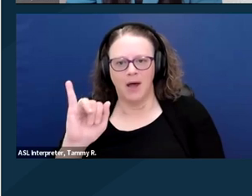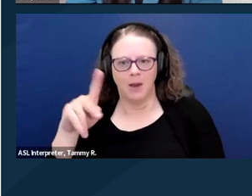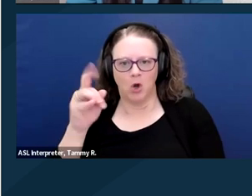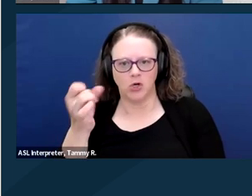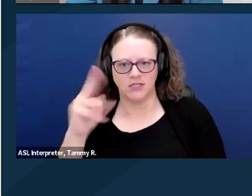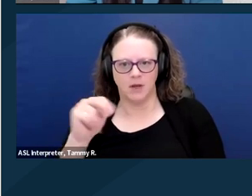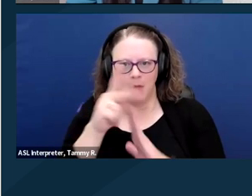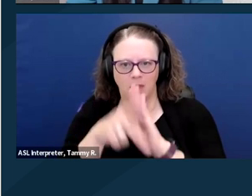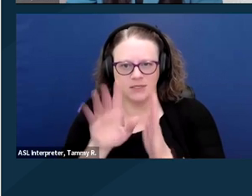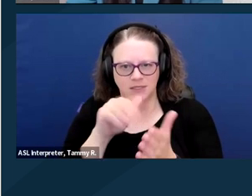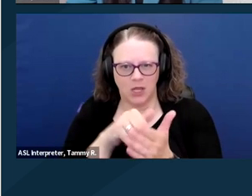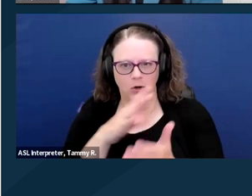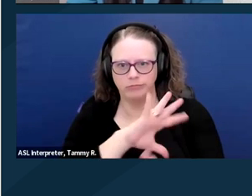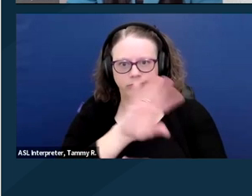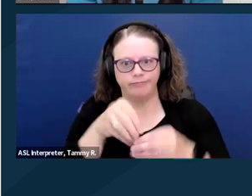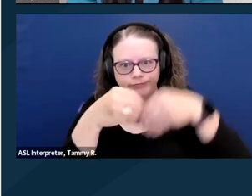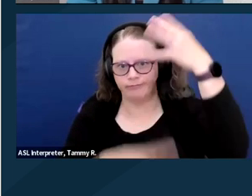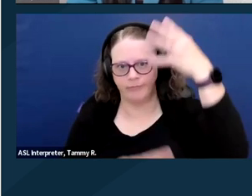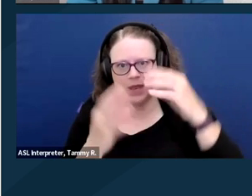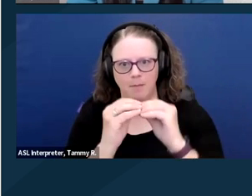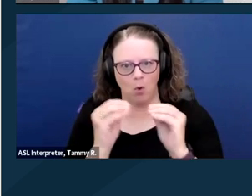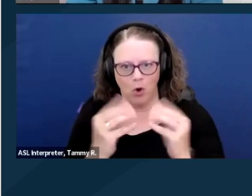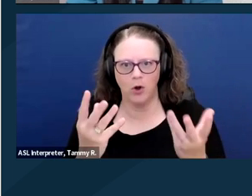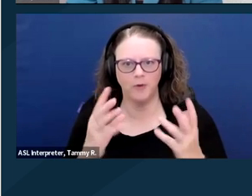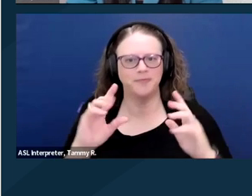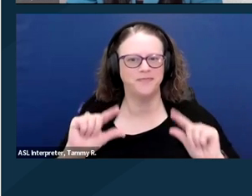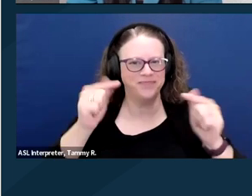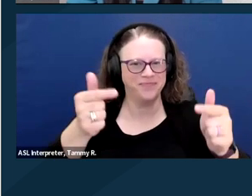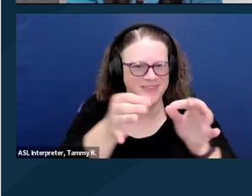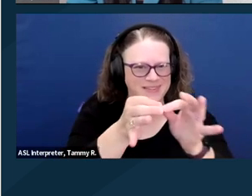And some reasons why this very diverse group